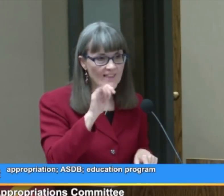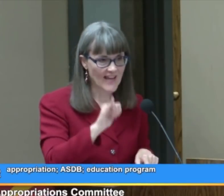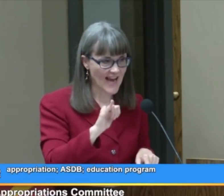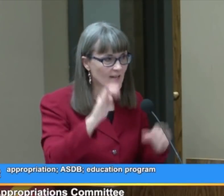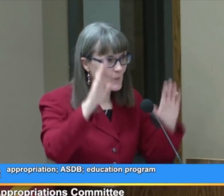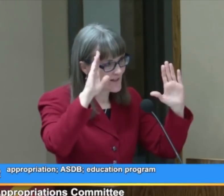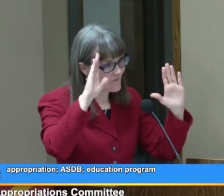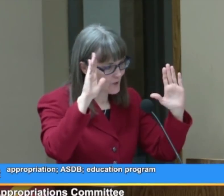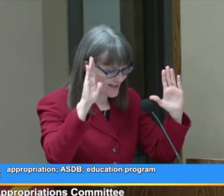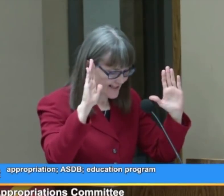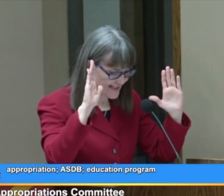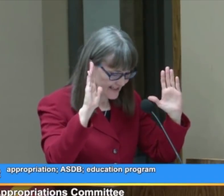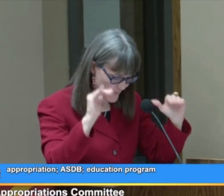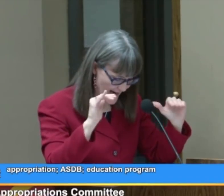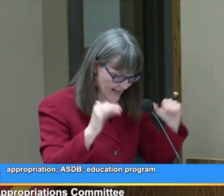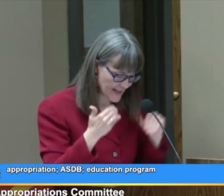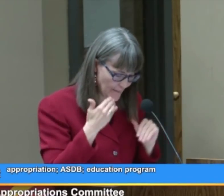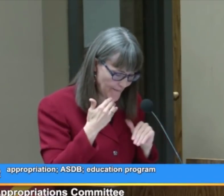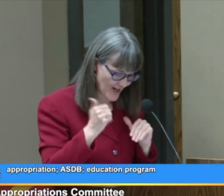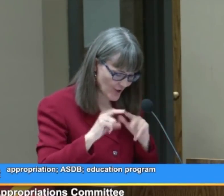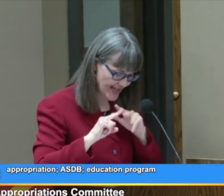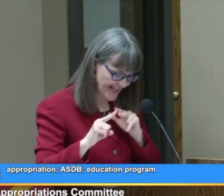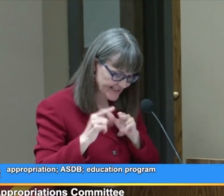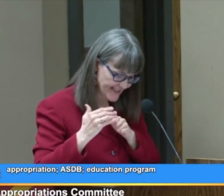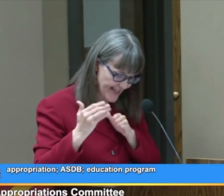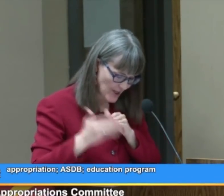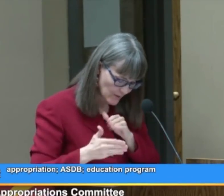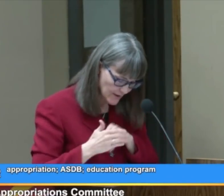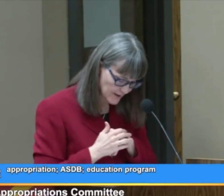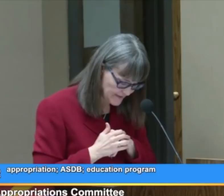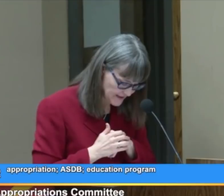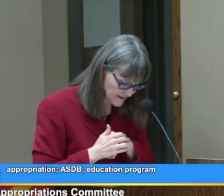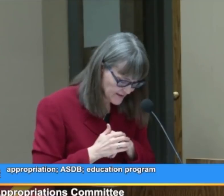With that we fully expect better exit outcomes,